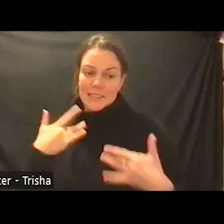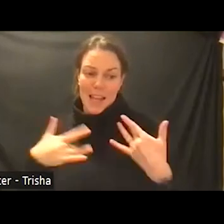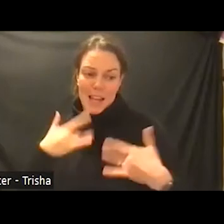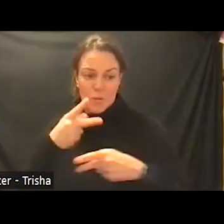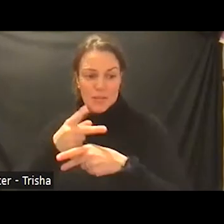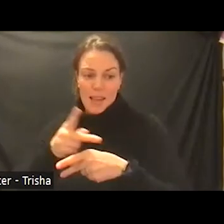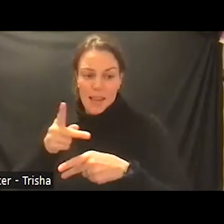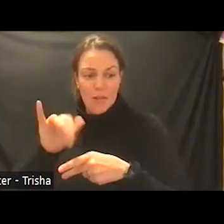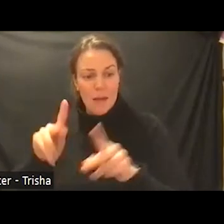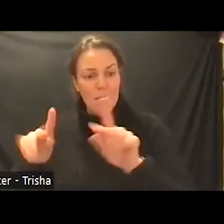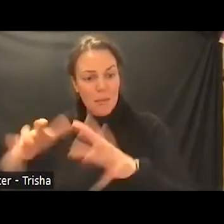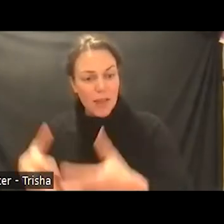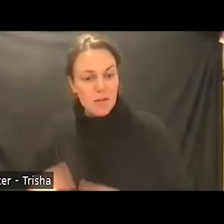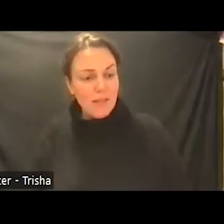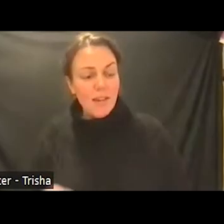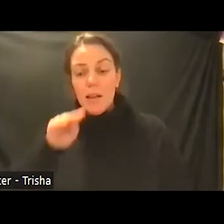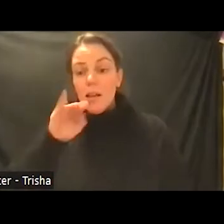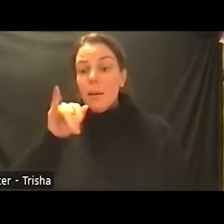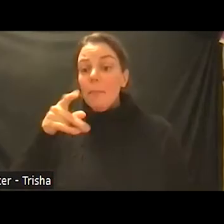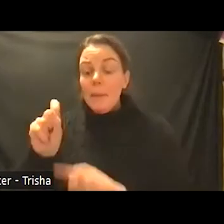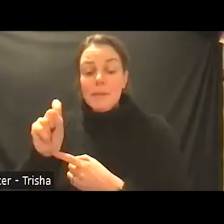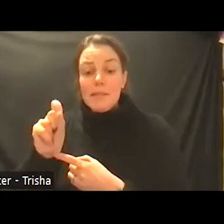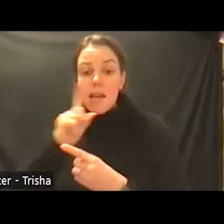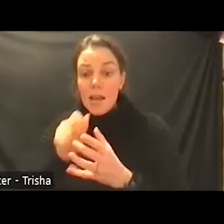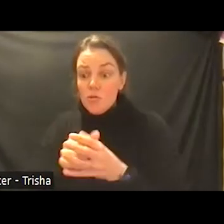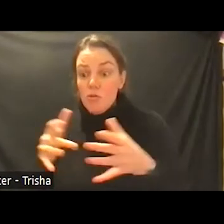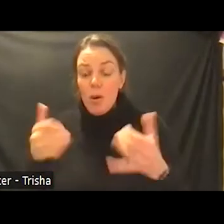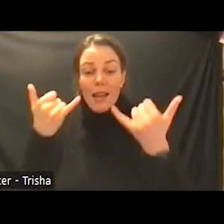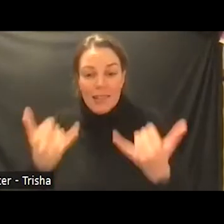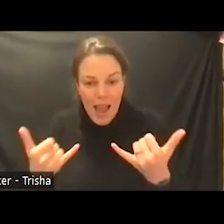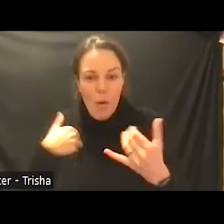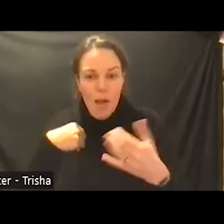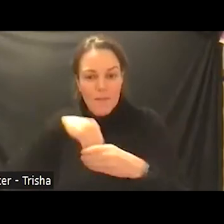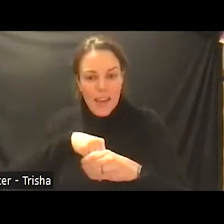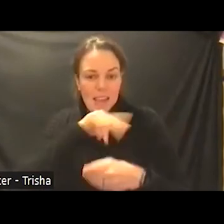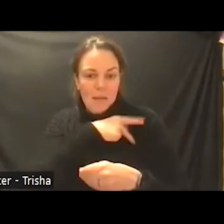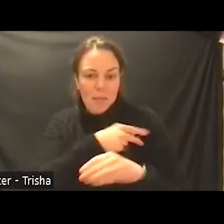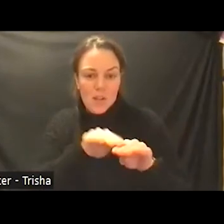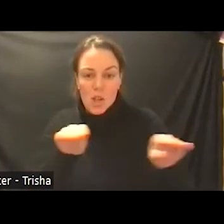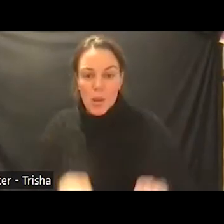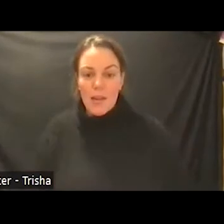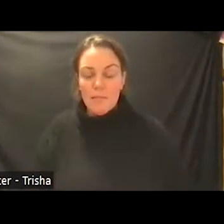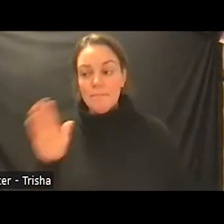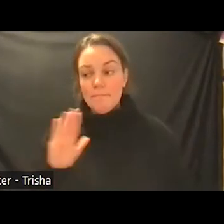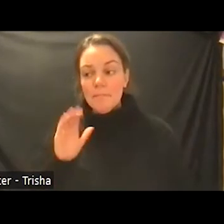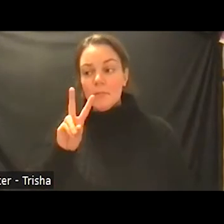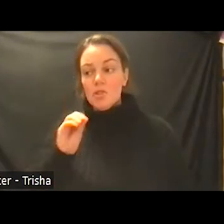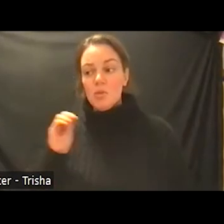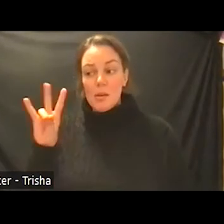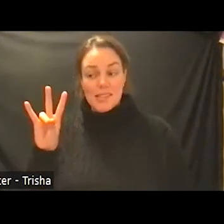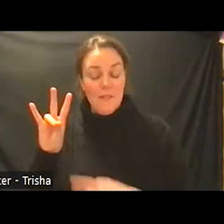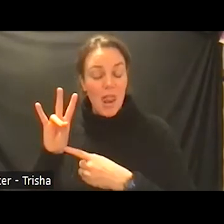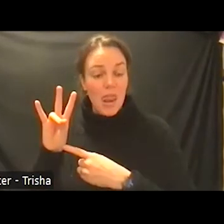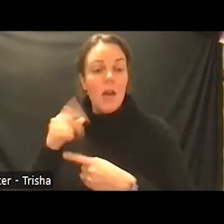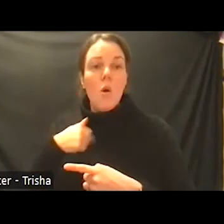mips has grown to finally have an inpatient unit in 2007 we were given permission to open